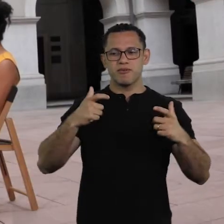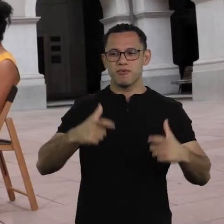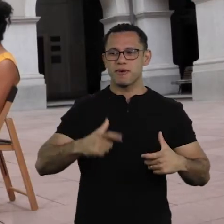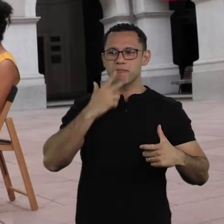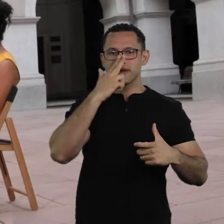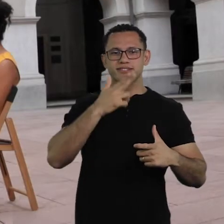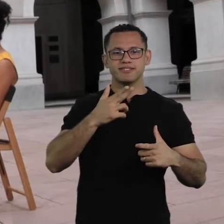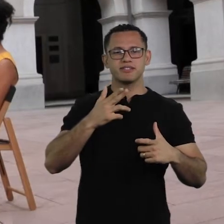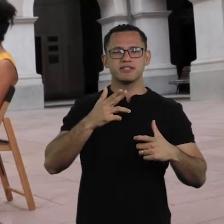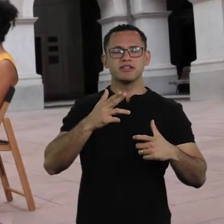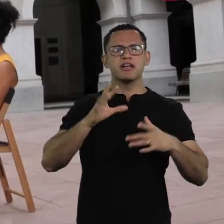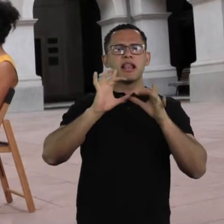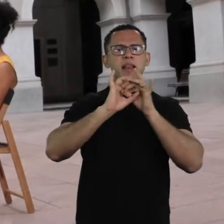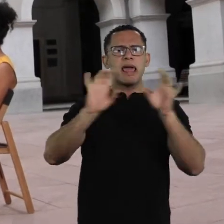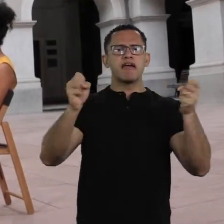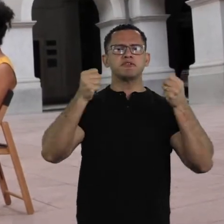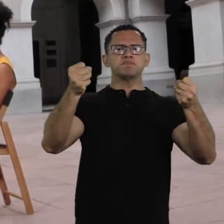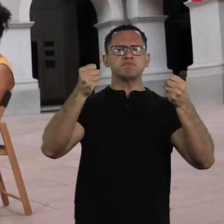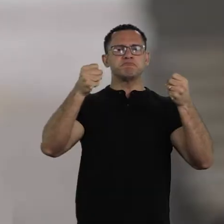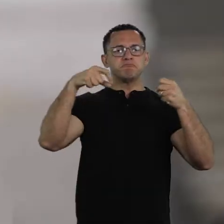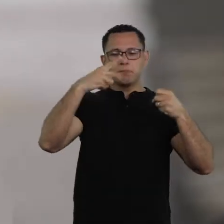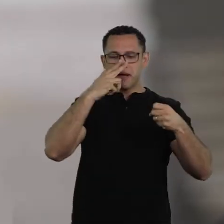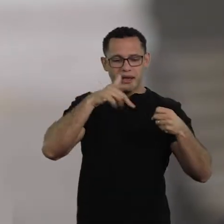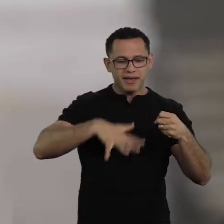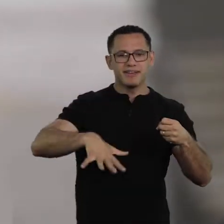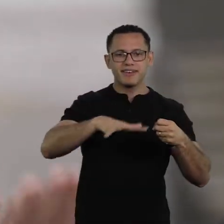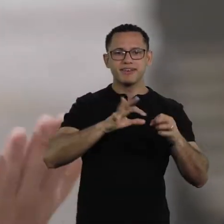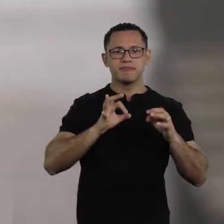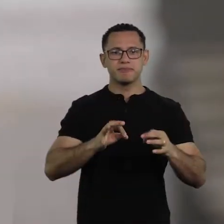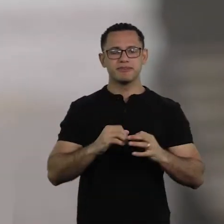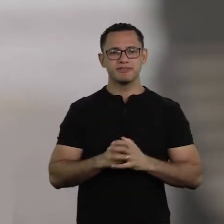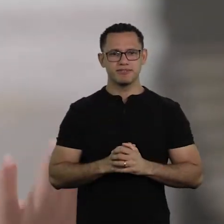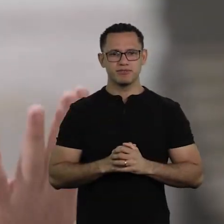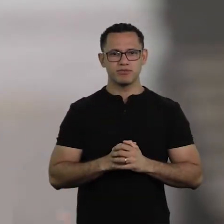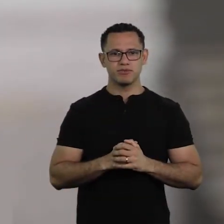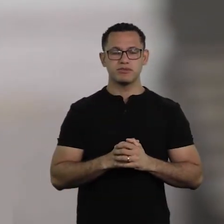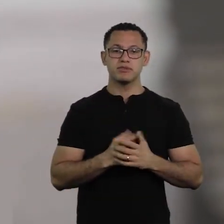advocate for freedom, with